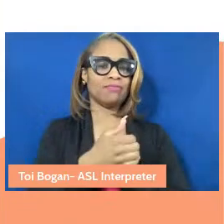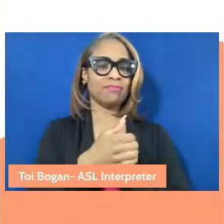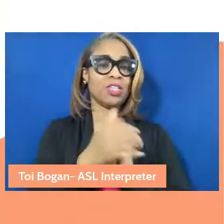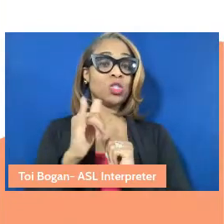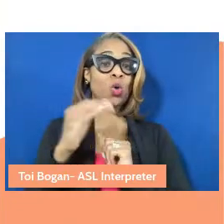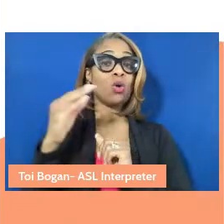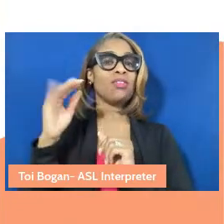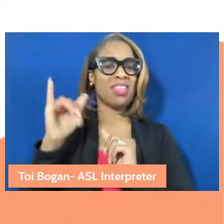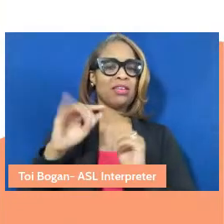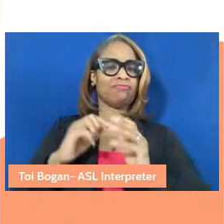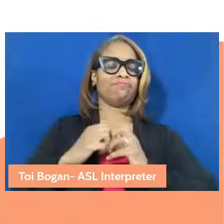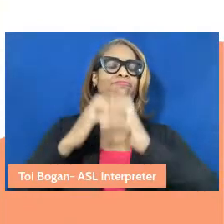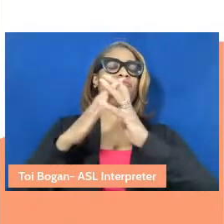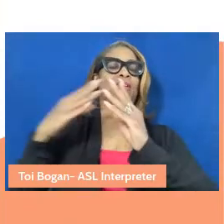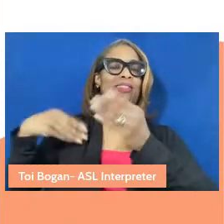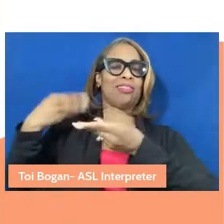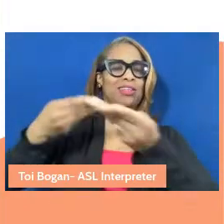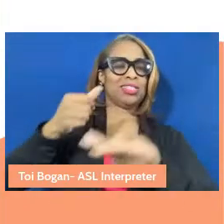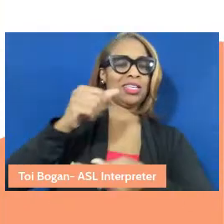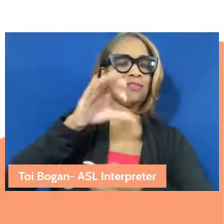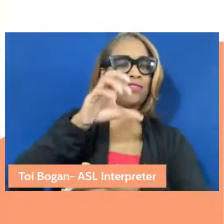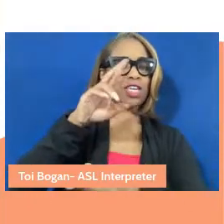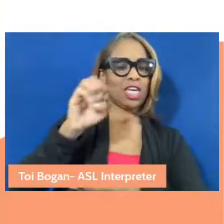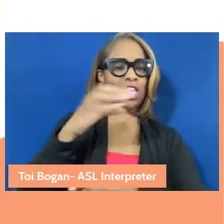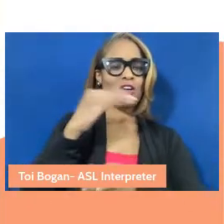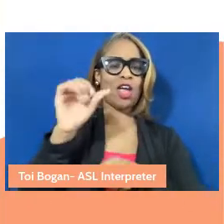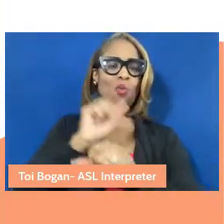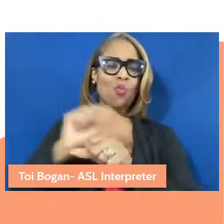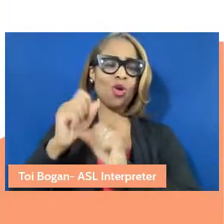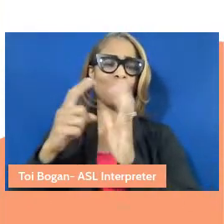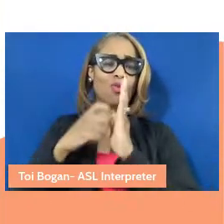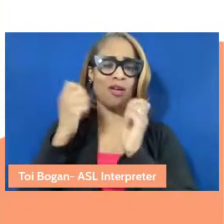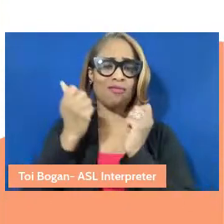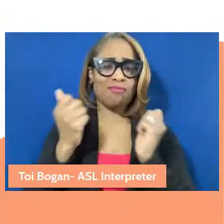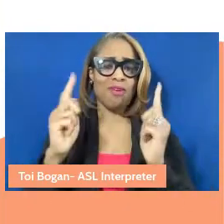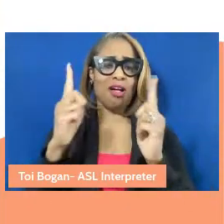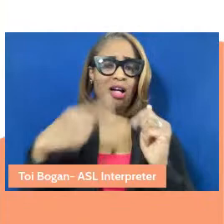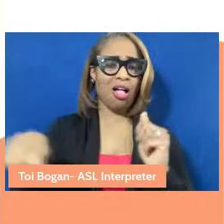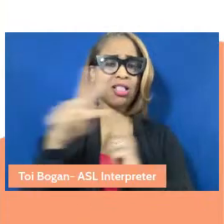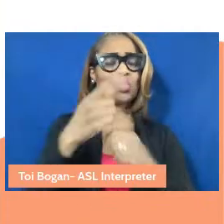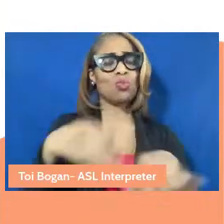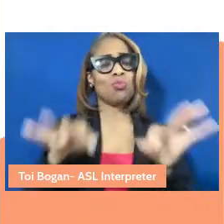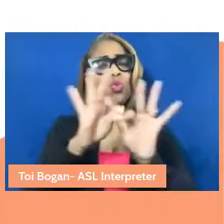and the work that's required of all of us, it's important to name that. I'll also take a moment